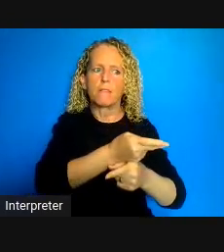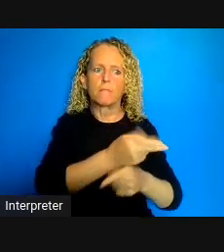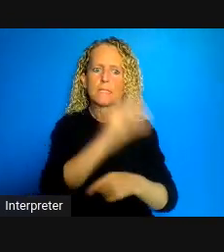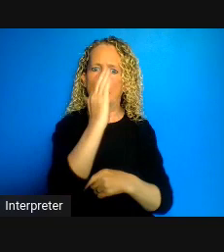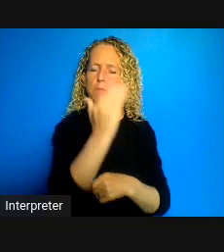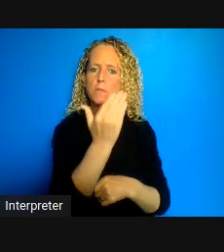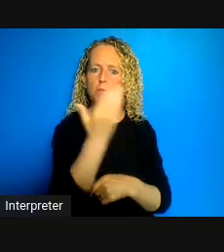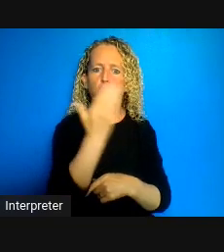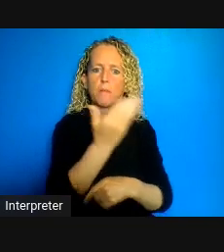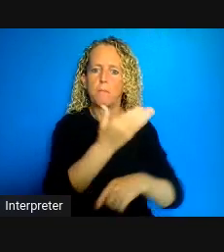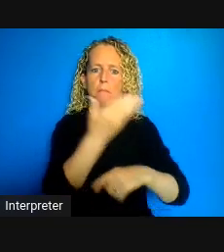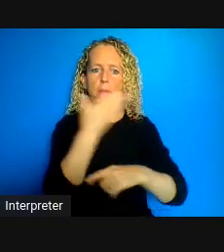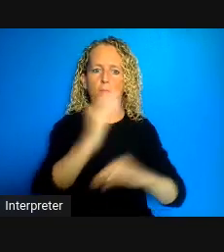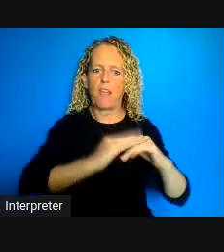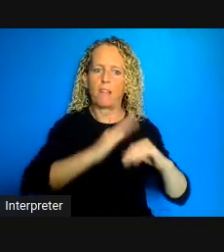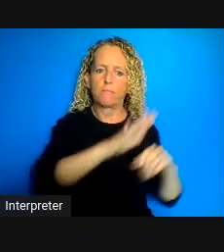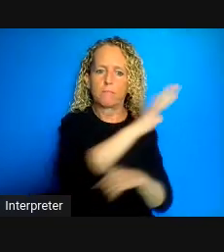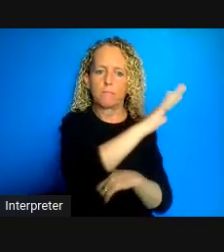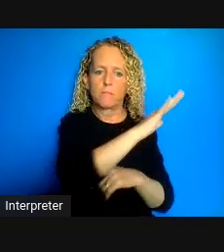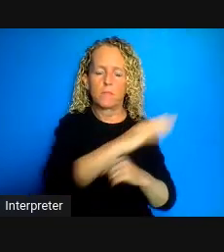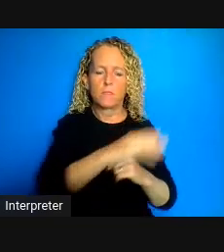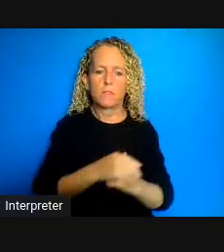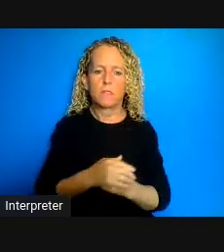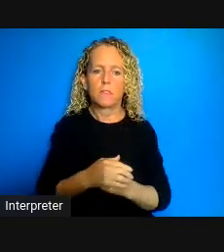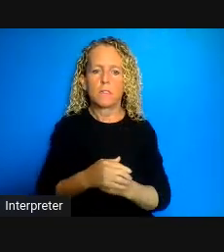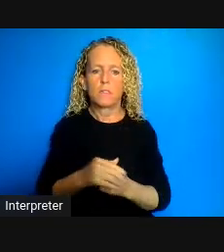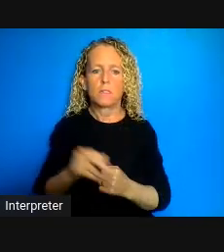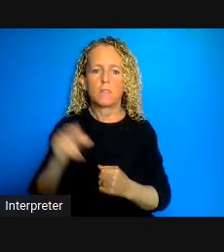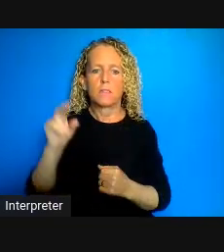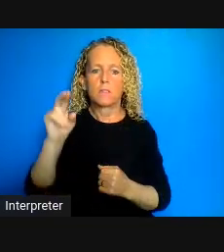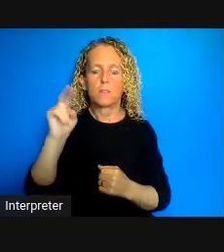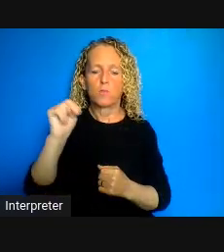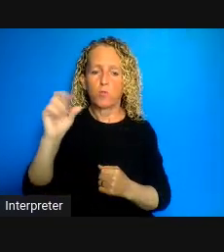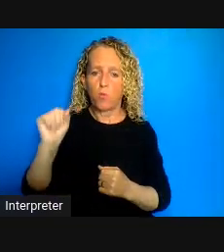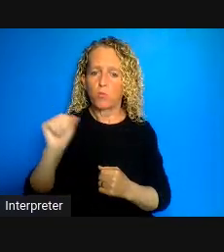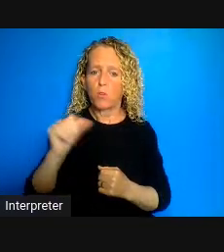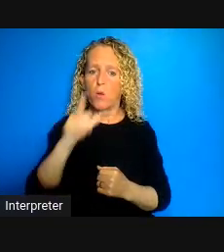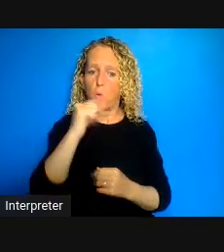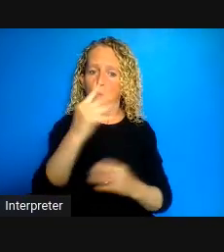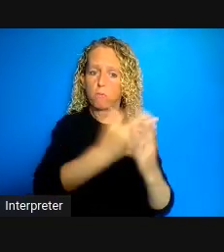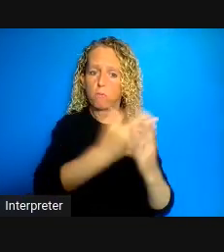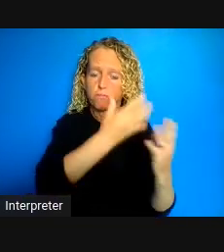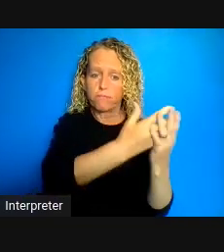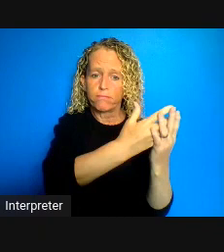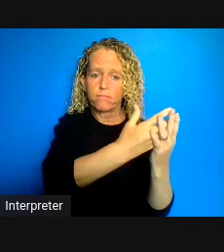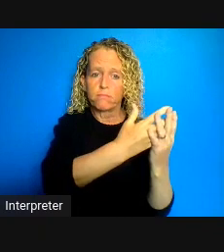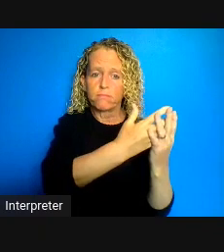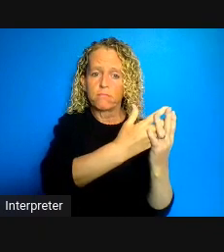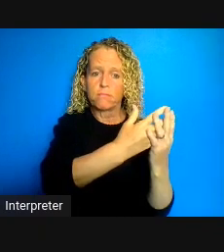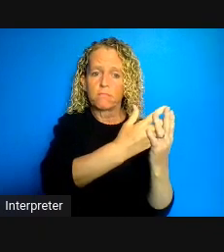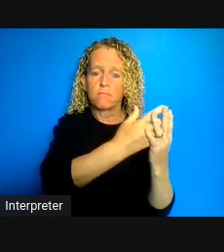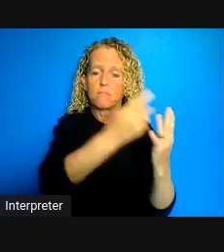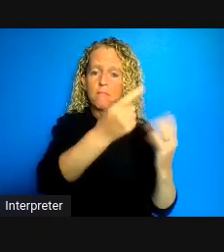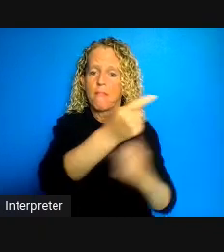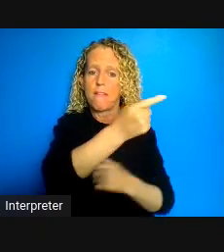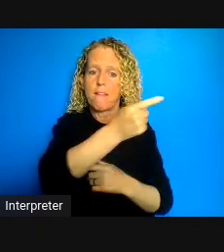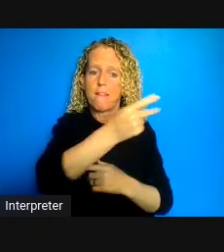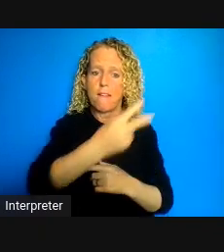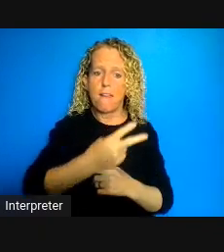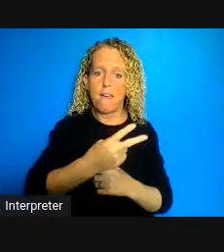Scotia has decarcerated half of its prison population my colleague Sheila Wideman has been running a crusade for the decarceration when I hear from her